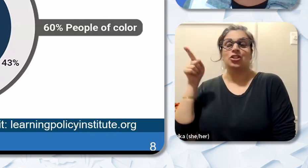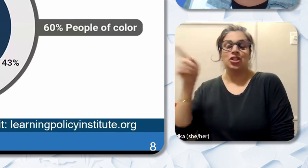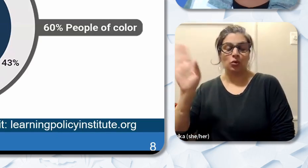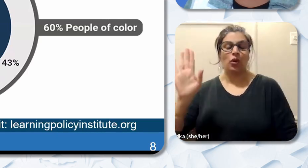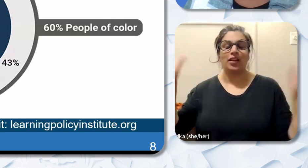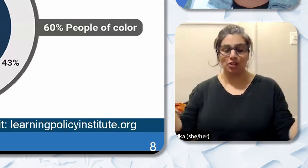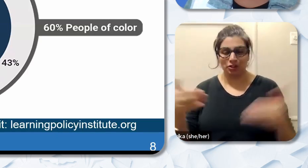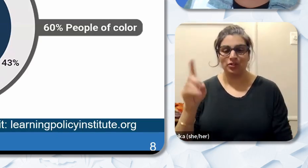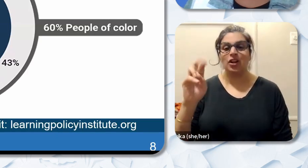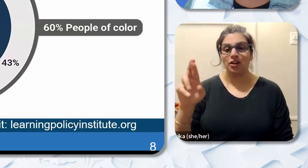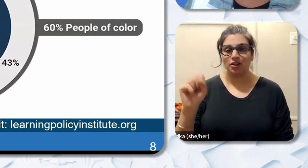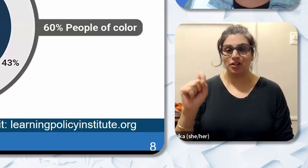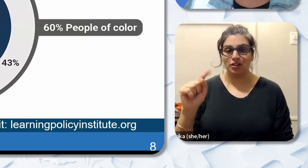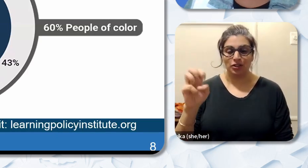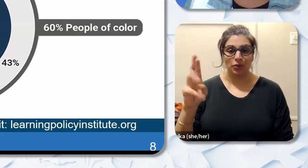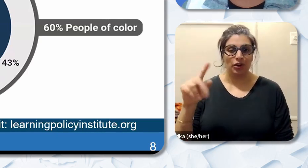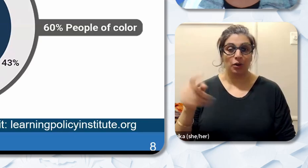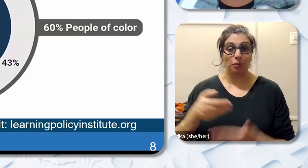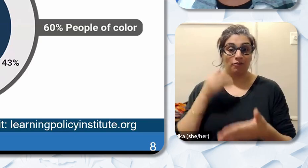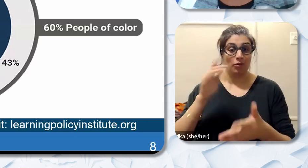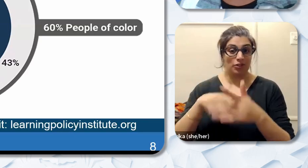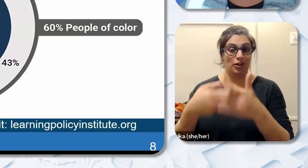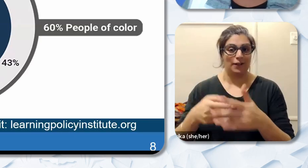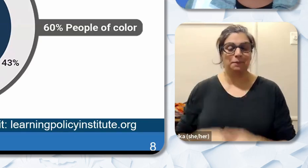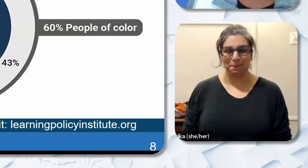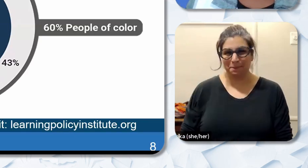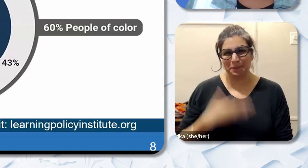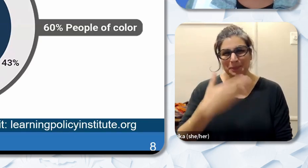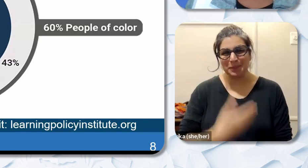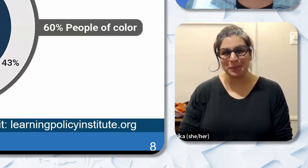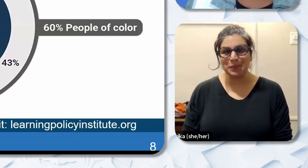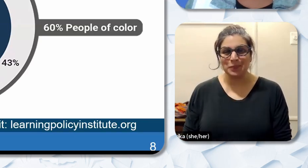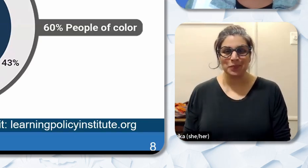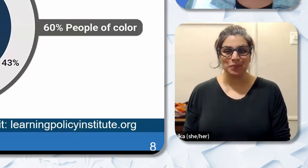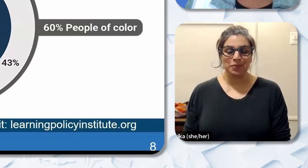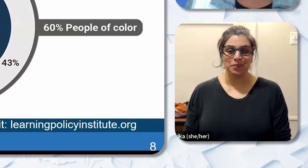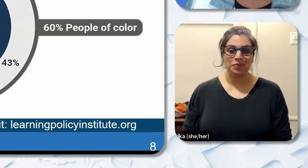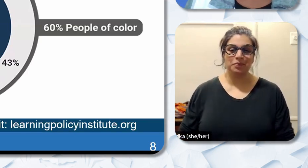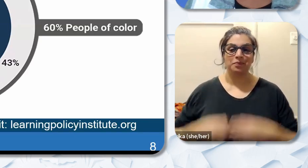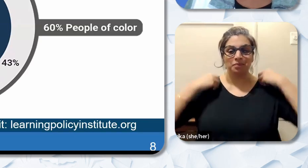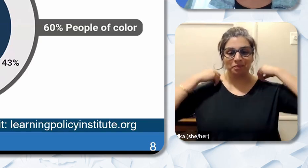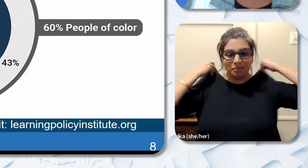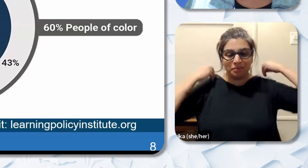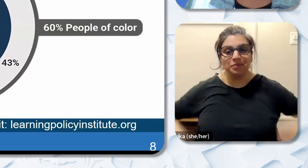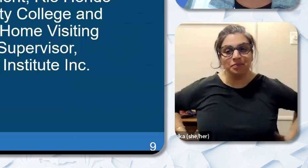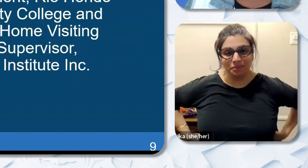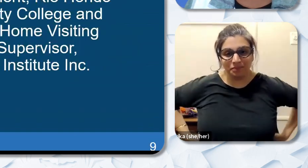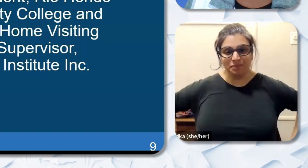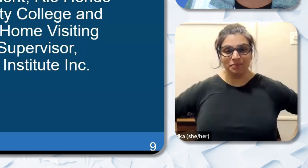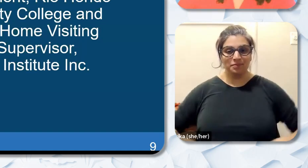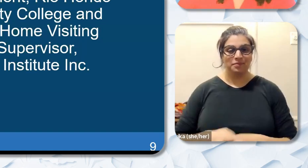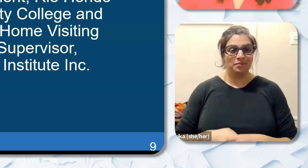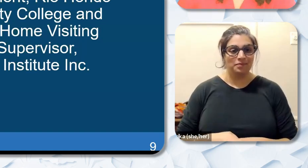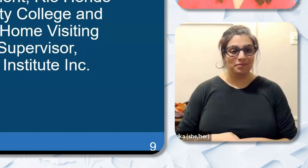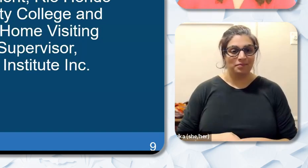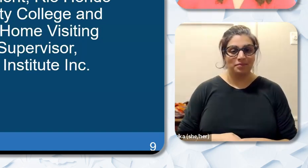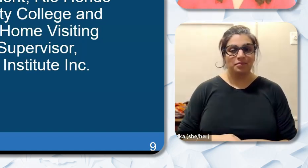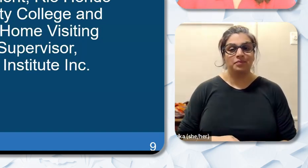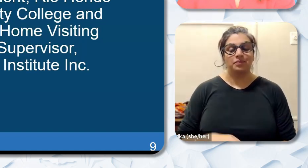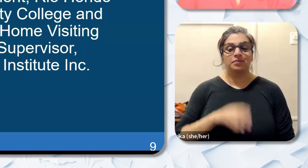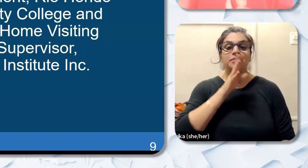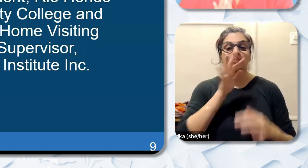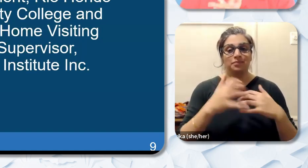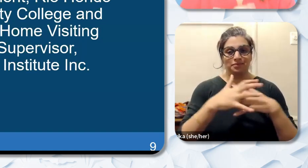before beginning her presentation. Thank you. Valentina Ware: Thank you Deputy Cotton. Next